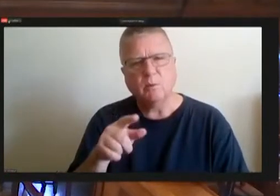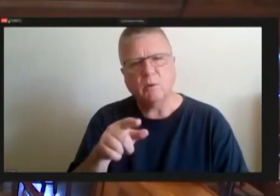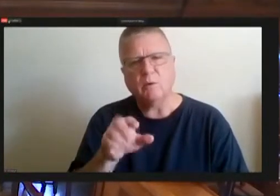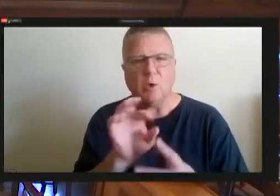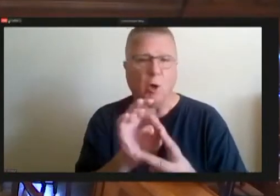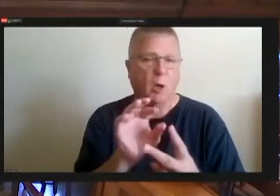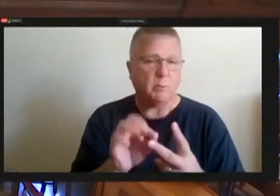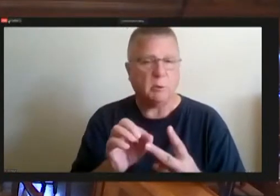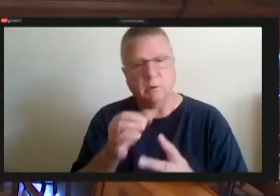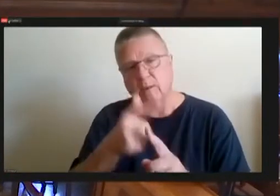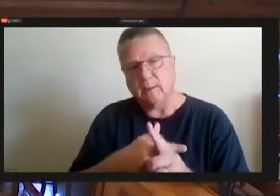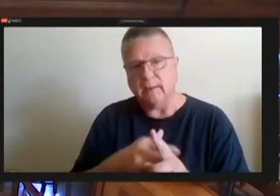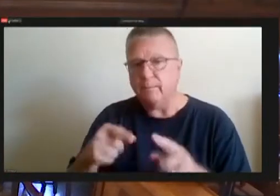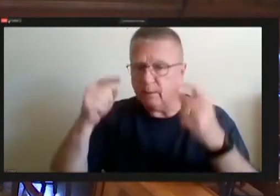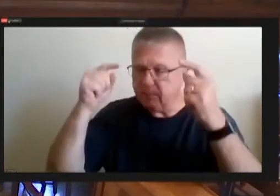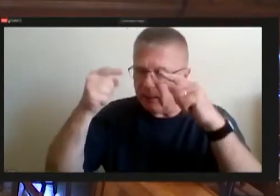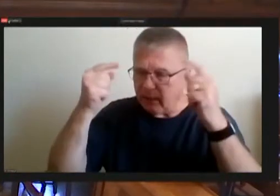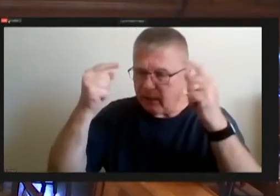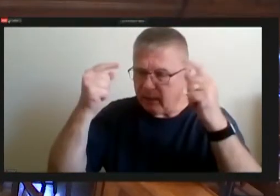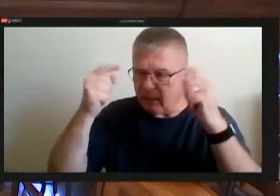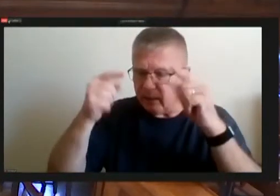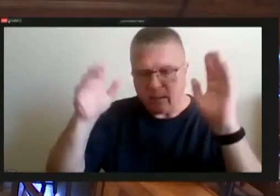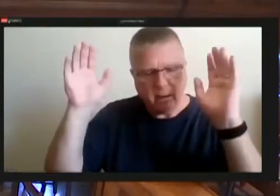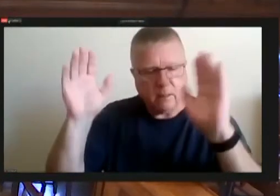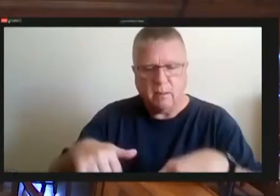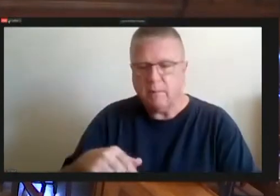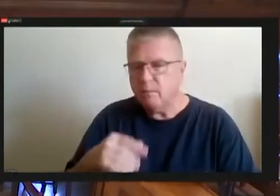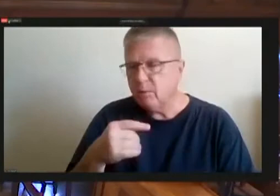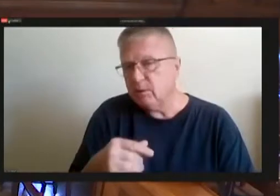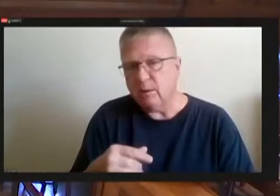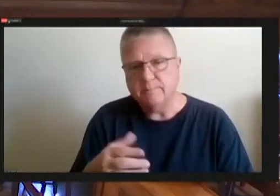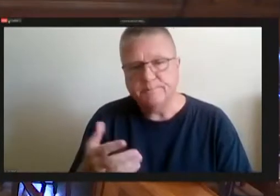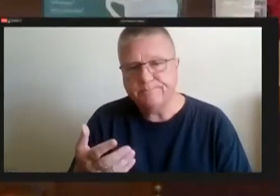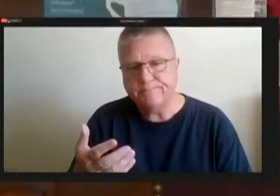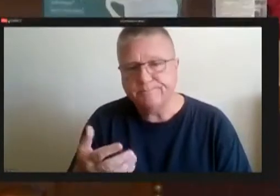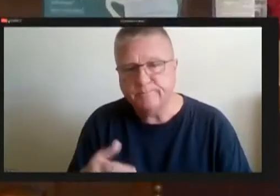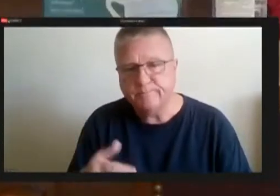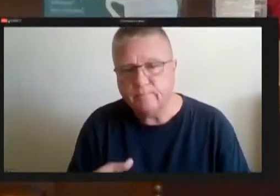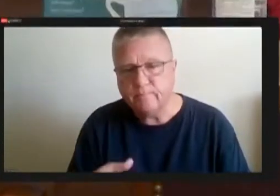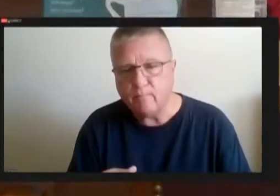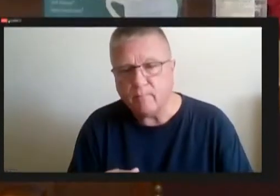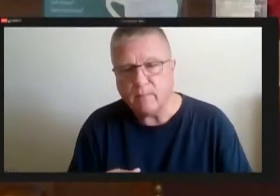then say, well you at, you know, same thing with the streets weekend, and it's, we're